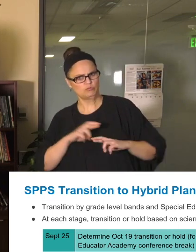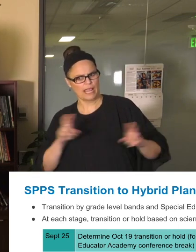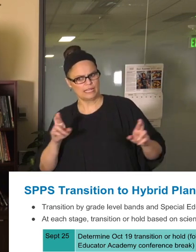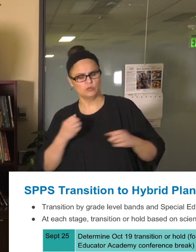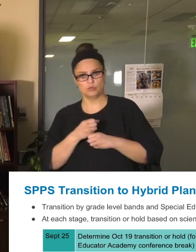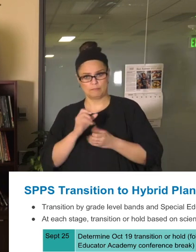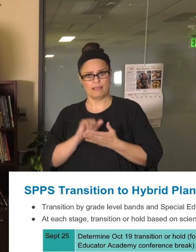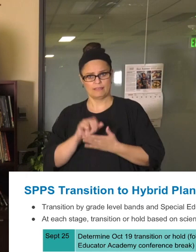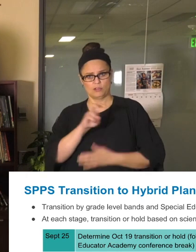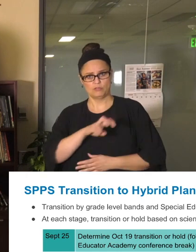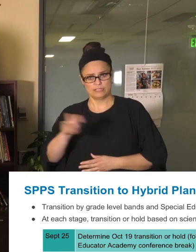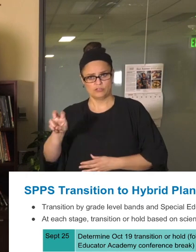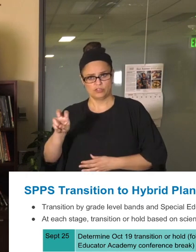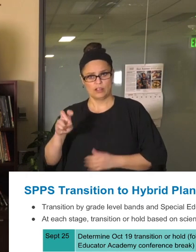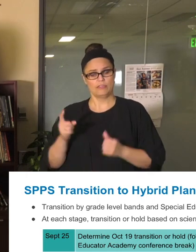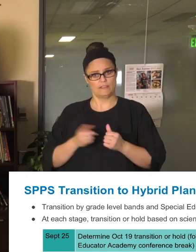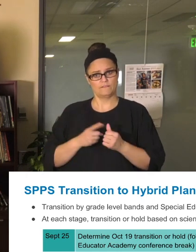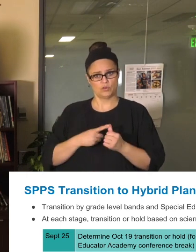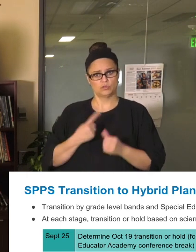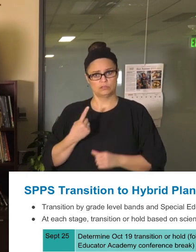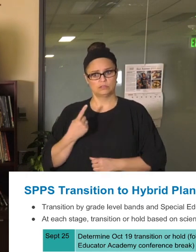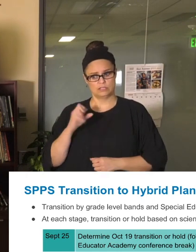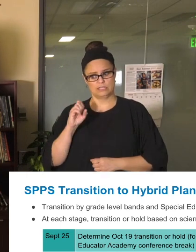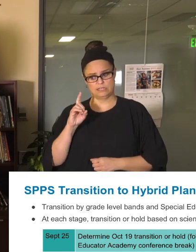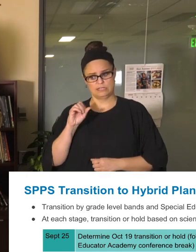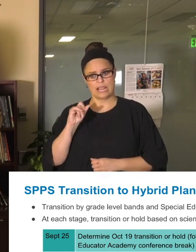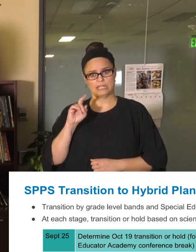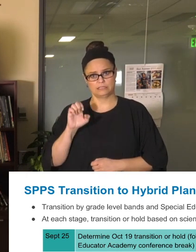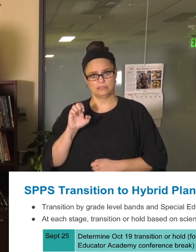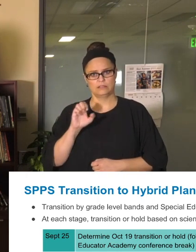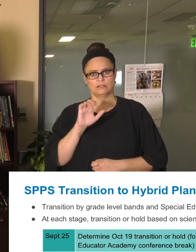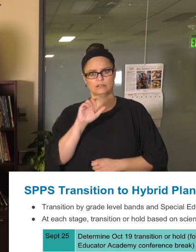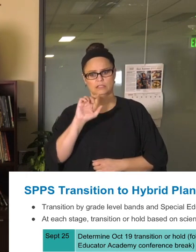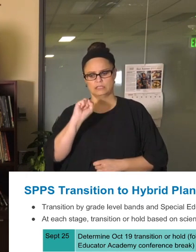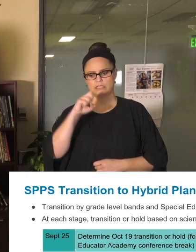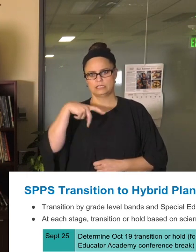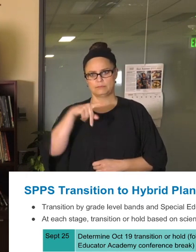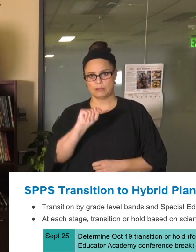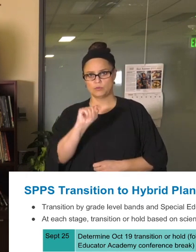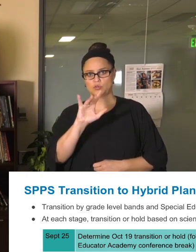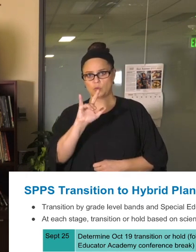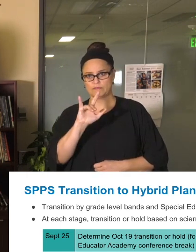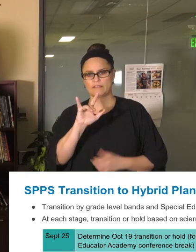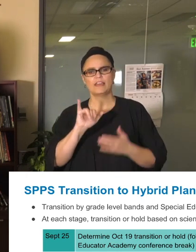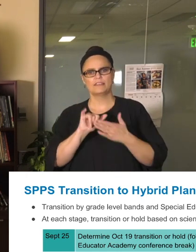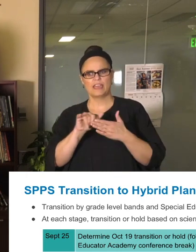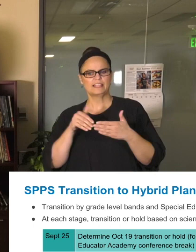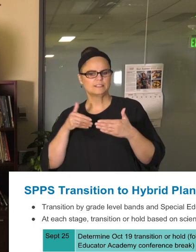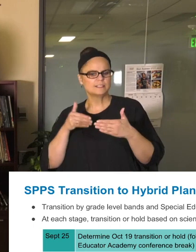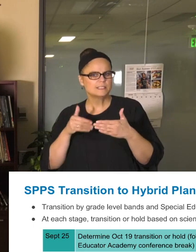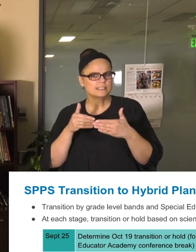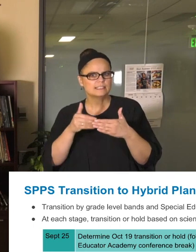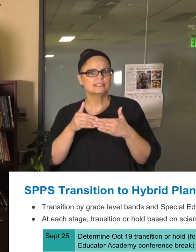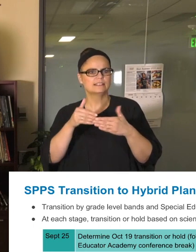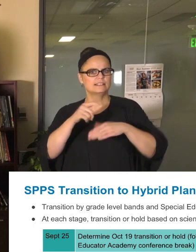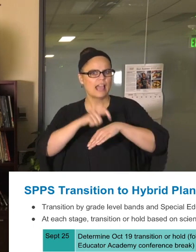of those dates, the first date on September 25th would allow us the lead-up time for us to make a change following MEA break,